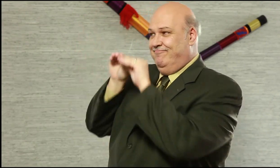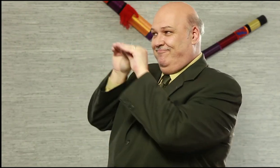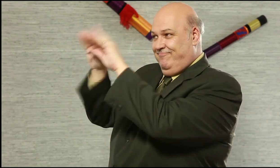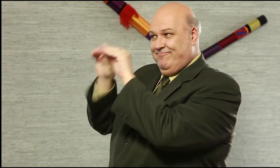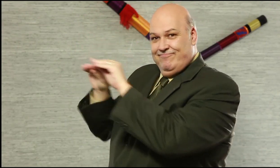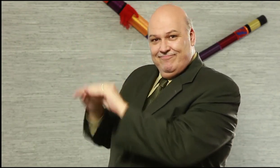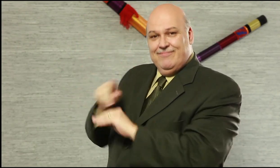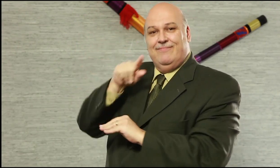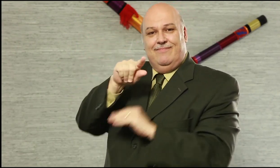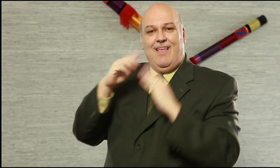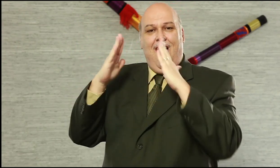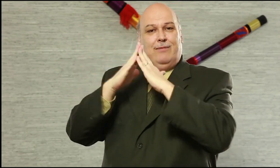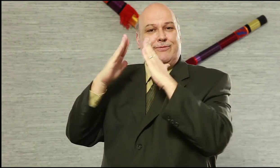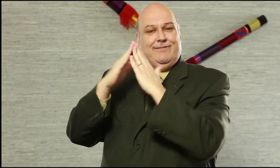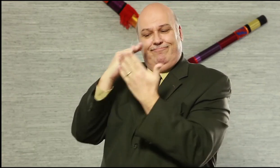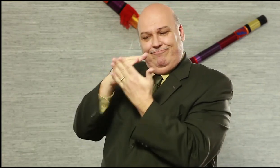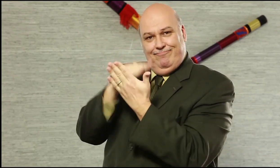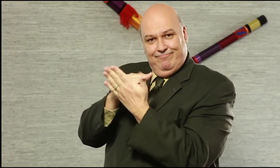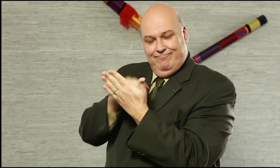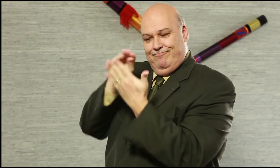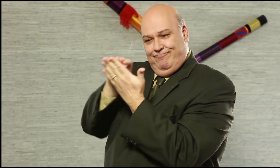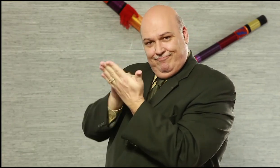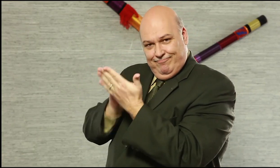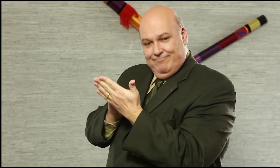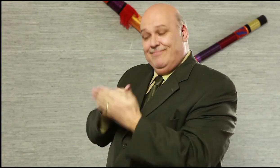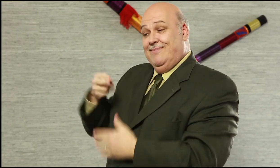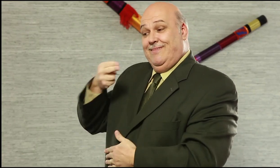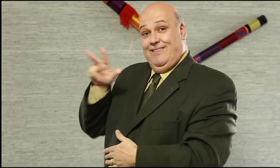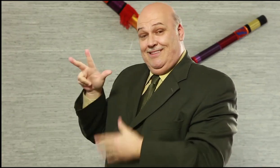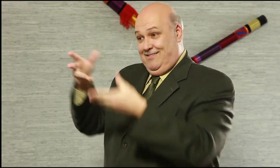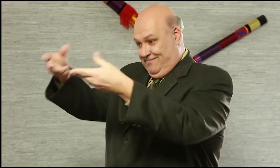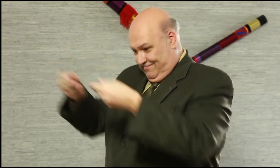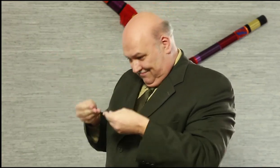H3 can share your photos of your DeafWaves party